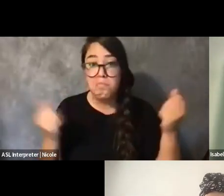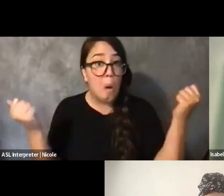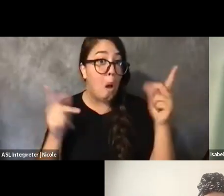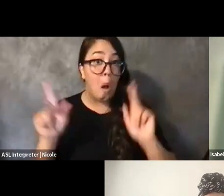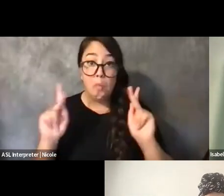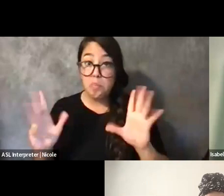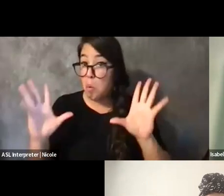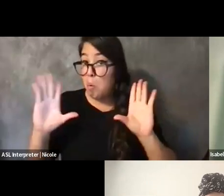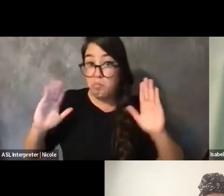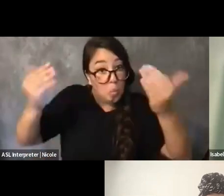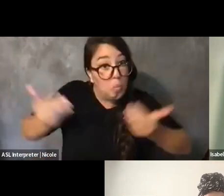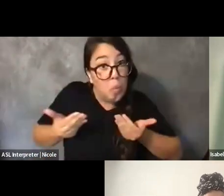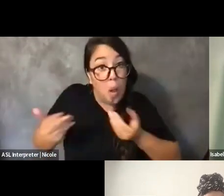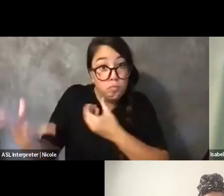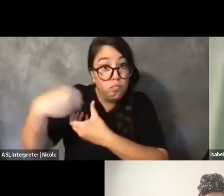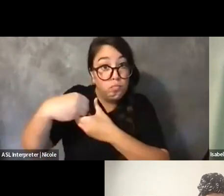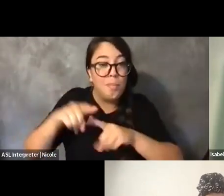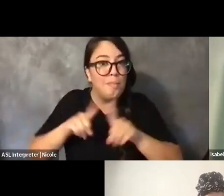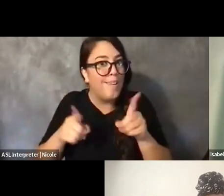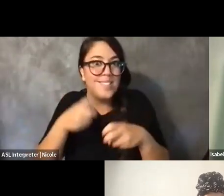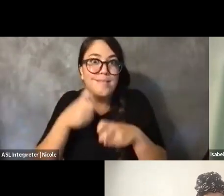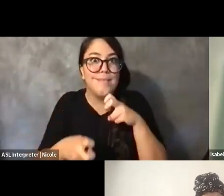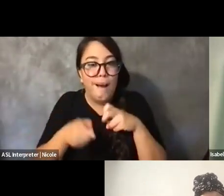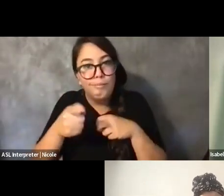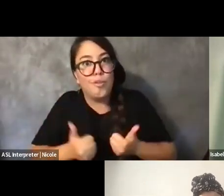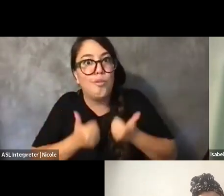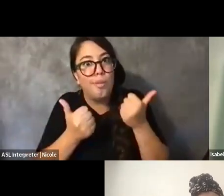But it is hard when you're rural and you're physically isolated